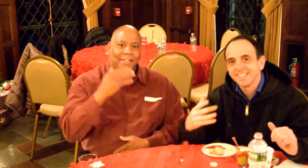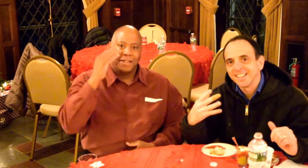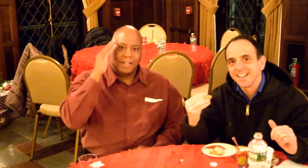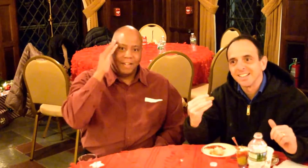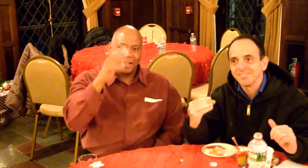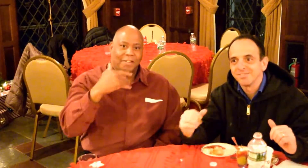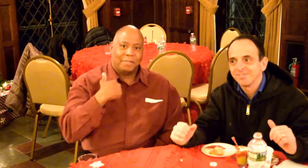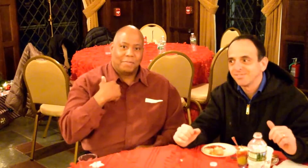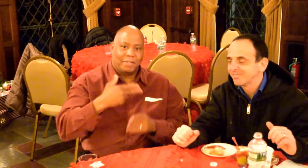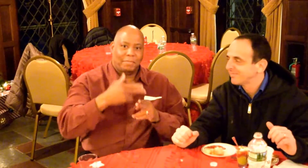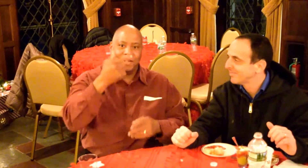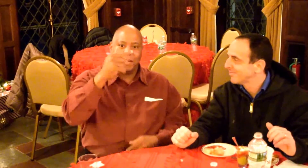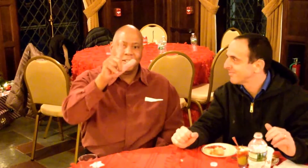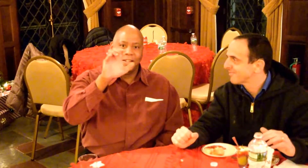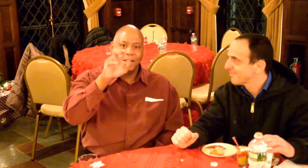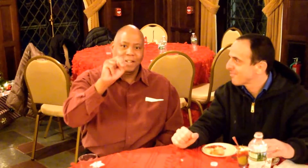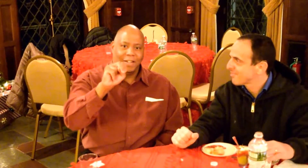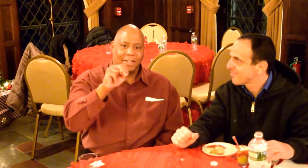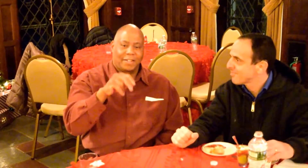Hi my name is Glen